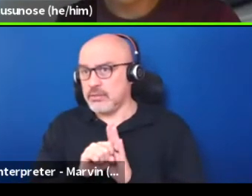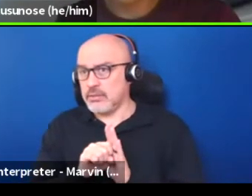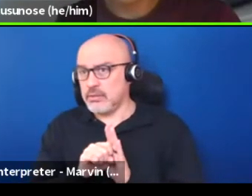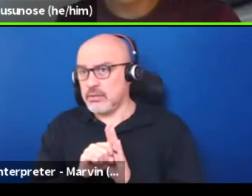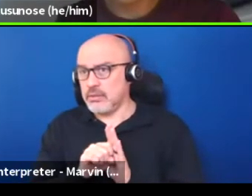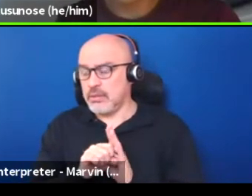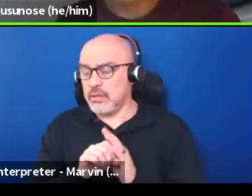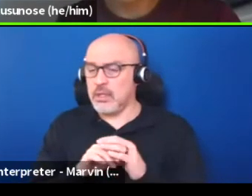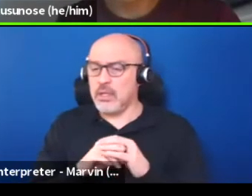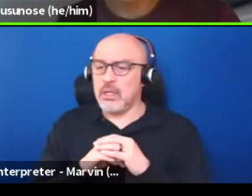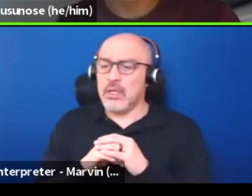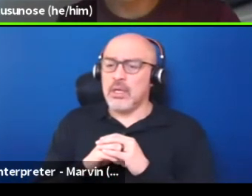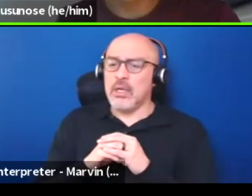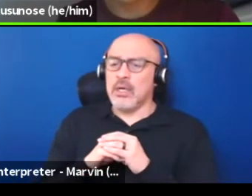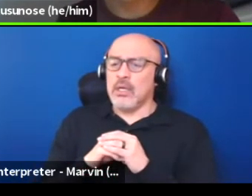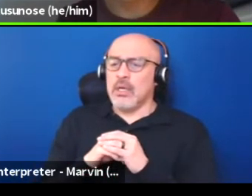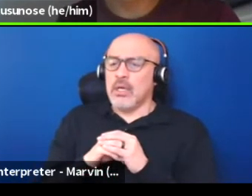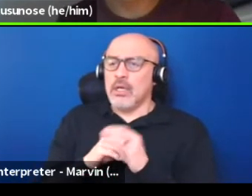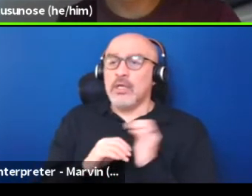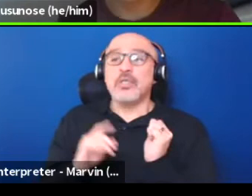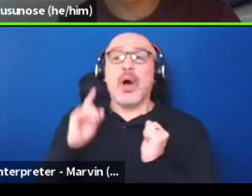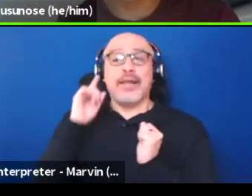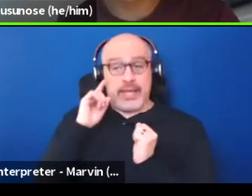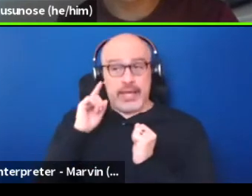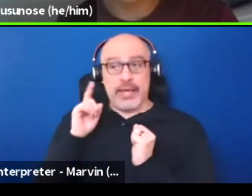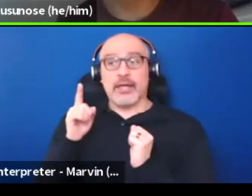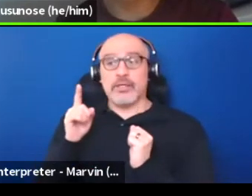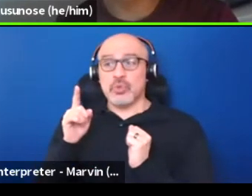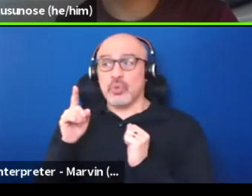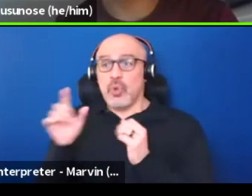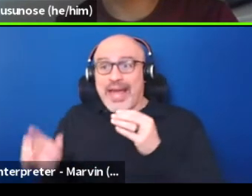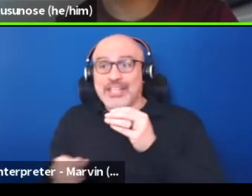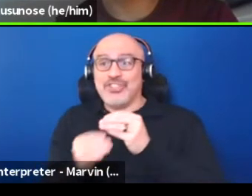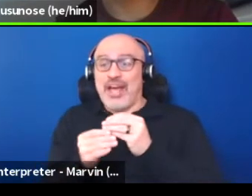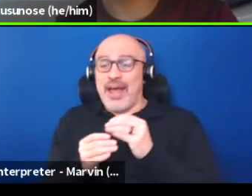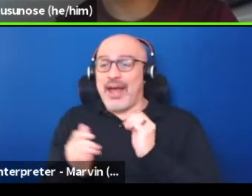So I think to inject theater as a form or as a tool